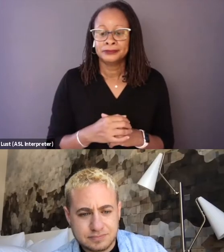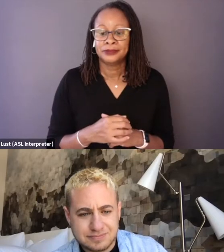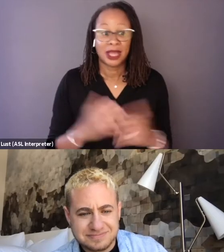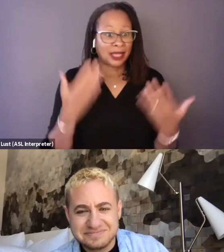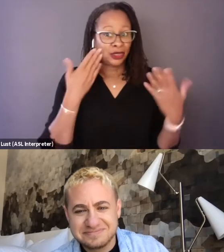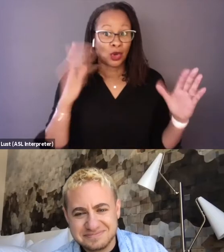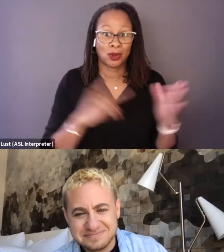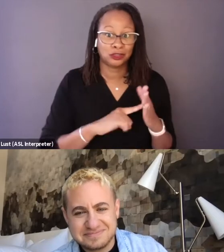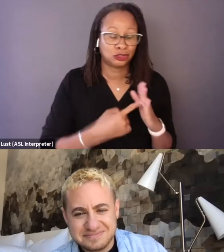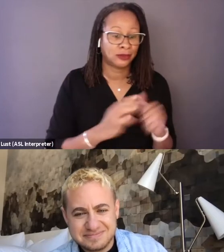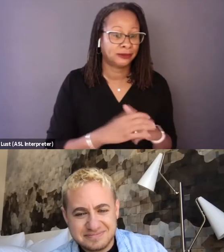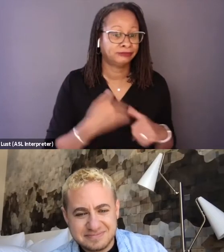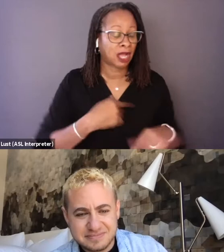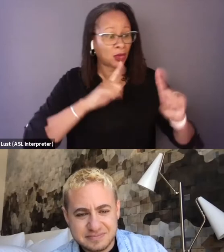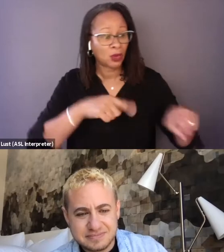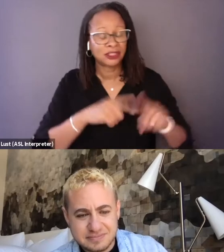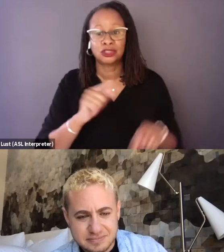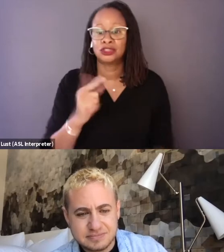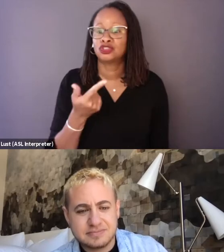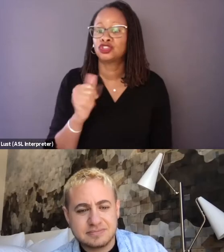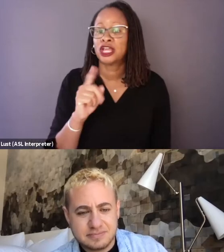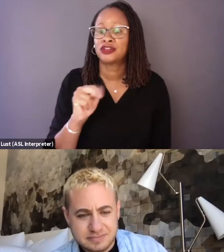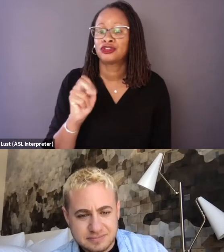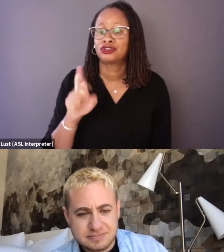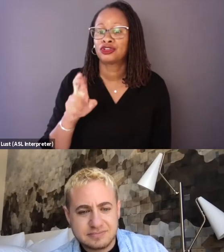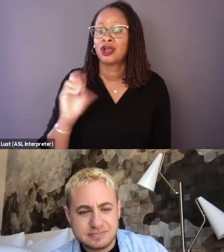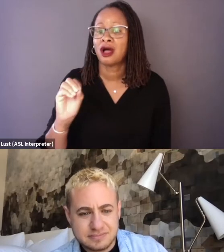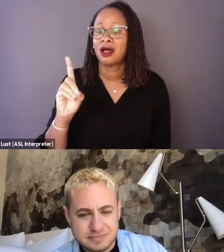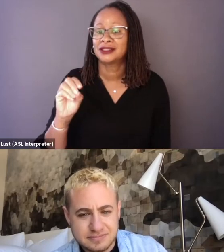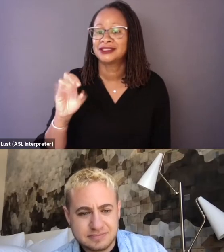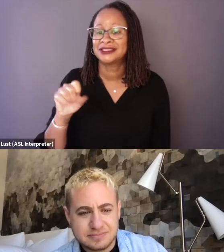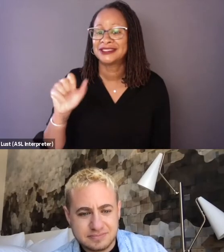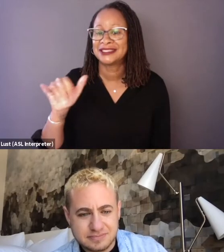I went to Gender Odyssey in Seattle and, I mean, really just a lot of like,